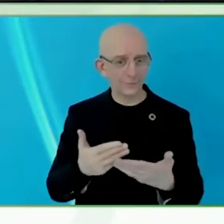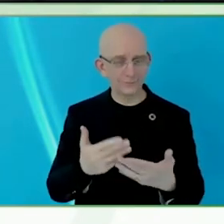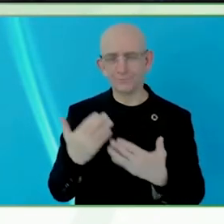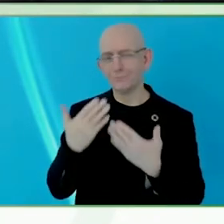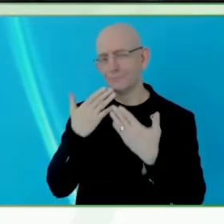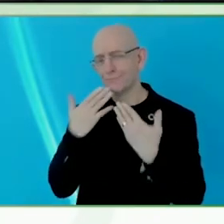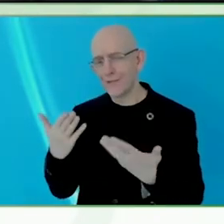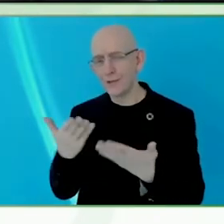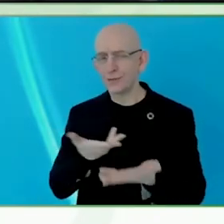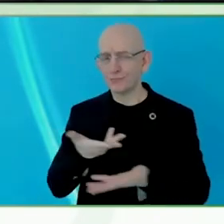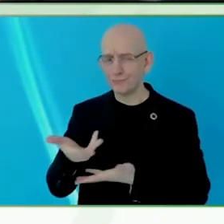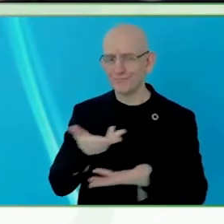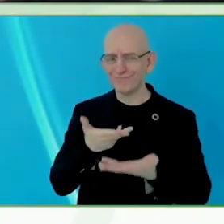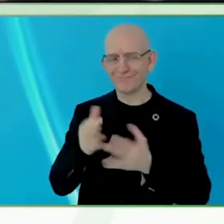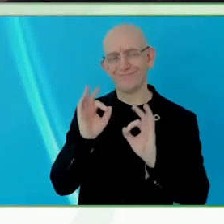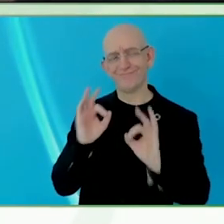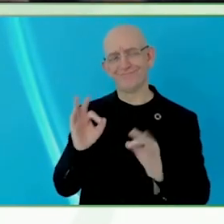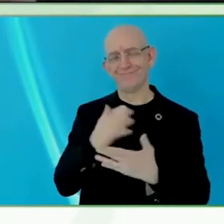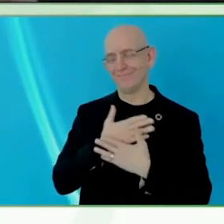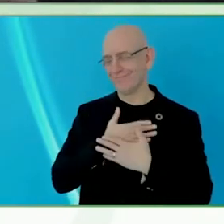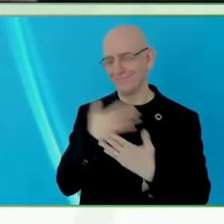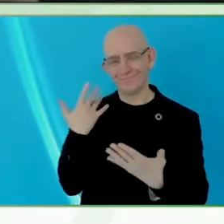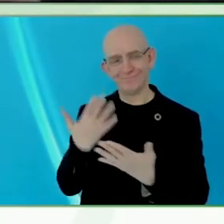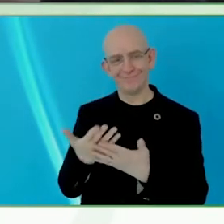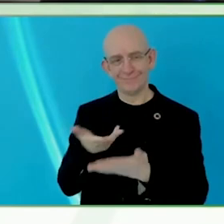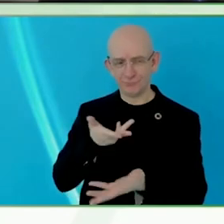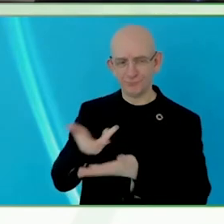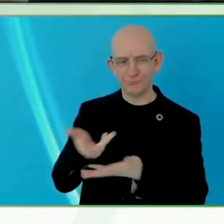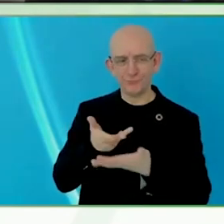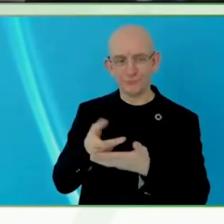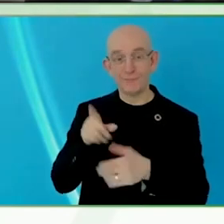There is a saying that, for a journey, we have to start with baby steps, right?